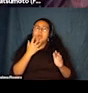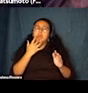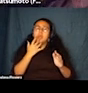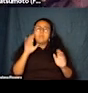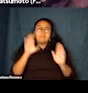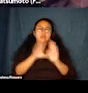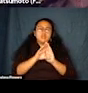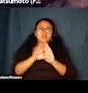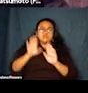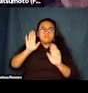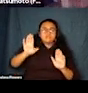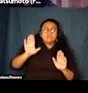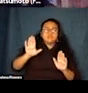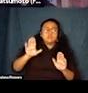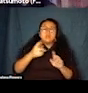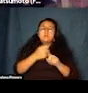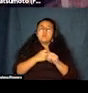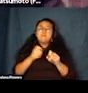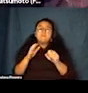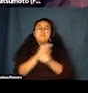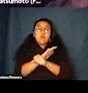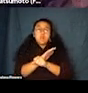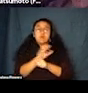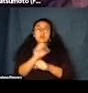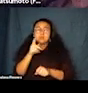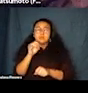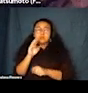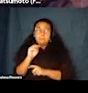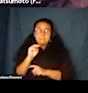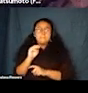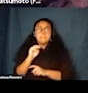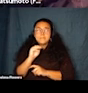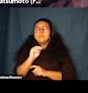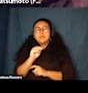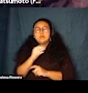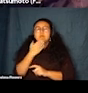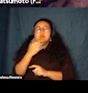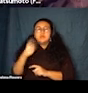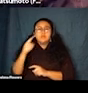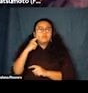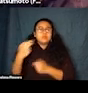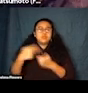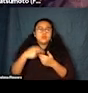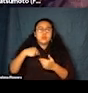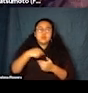all of you for joining us today and I now want to turn to introduce our two presenters.